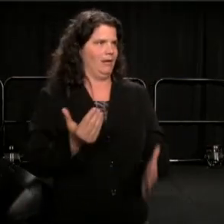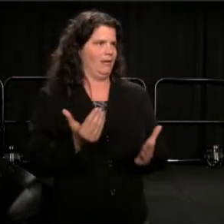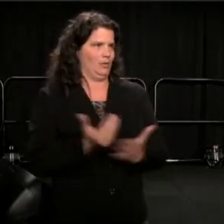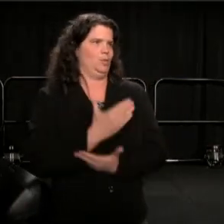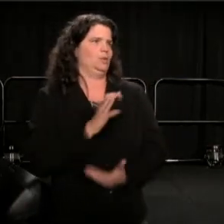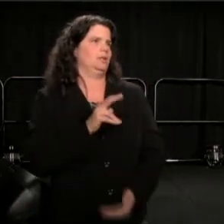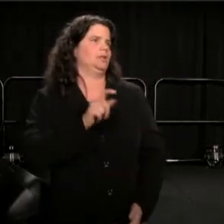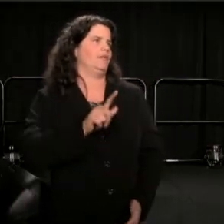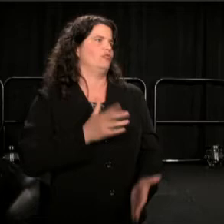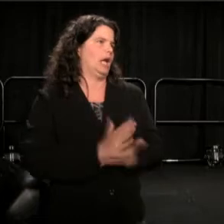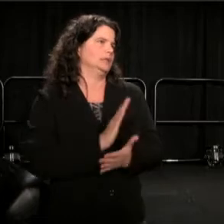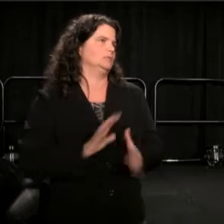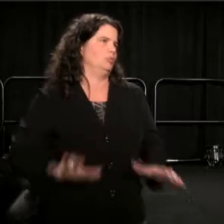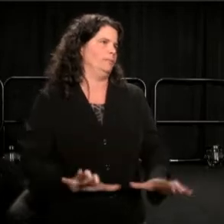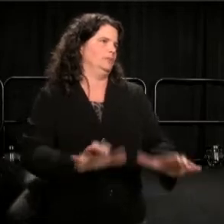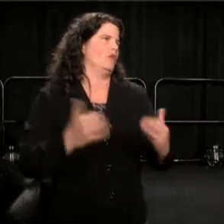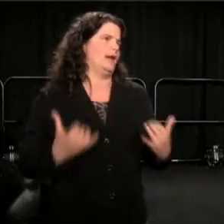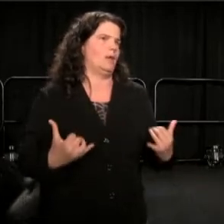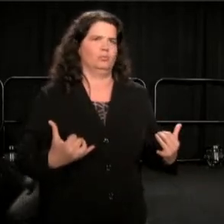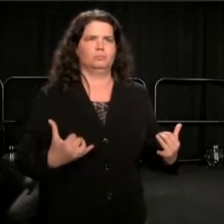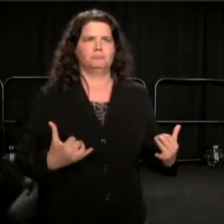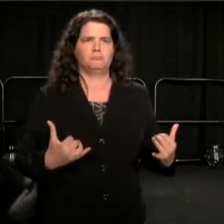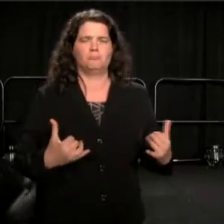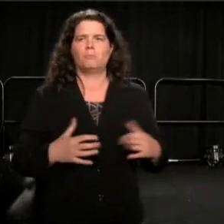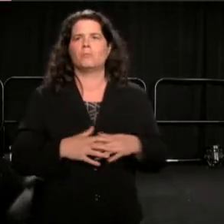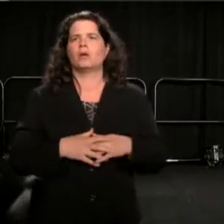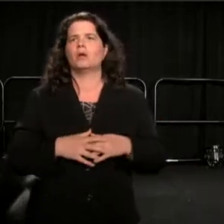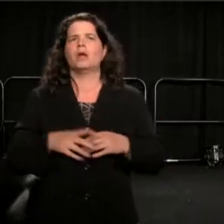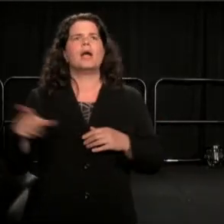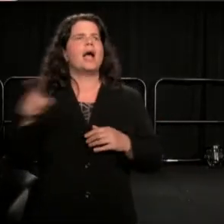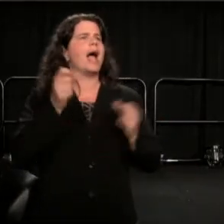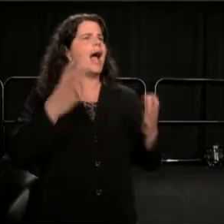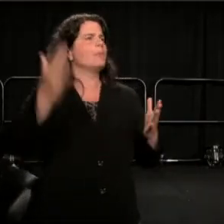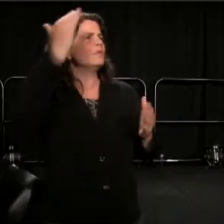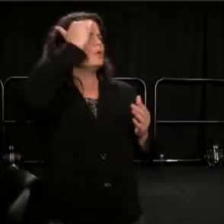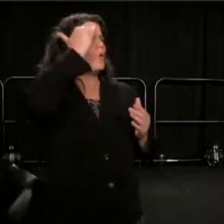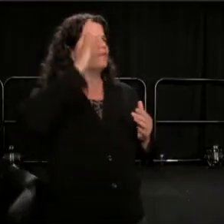So, first of all, how many of you know about the story of Freddie Gray. Applaud if you do.